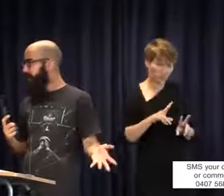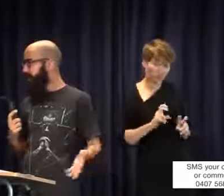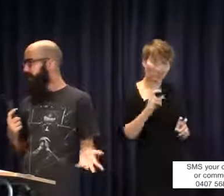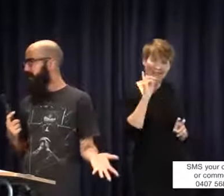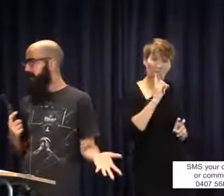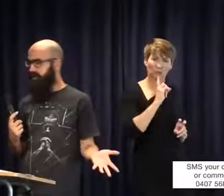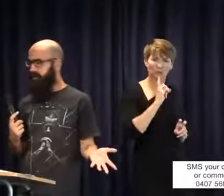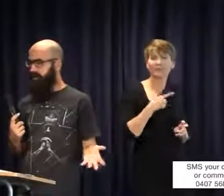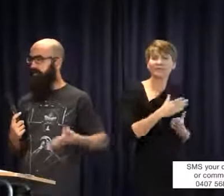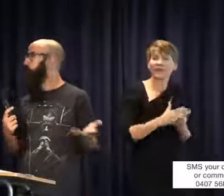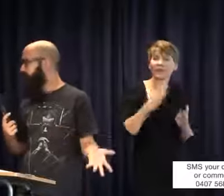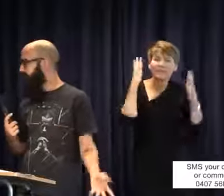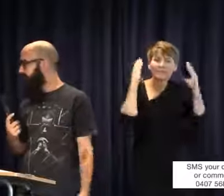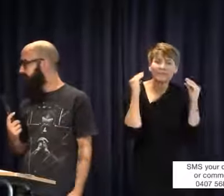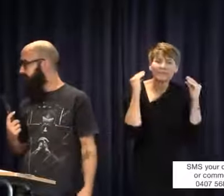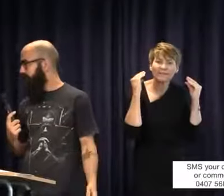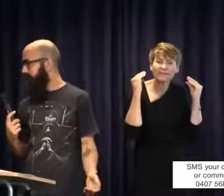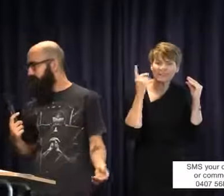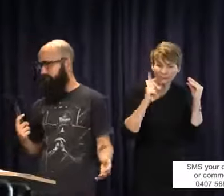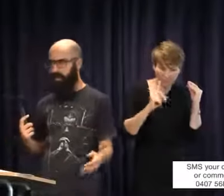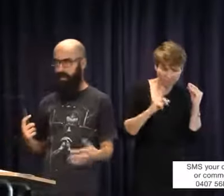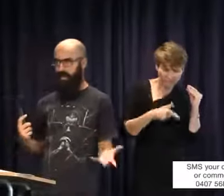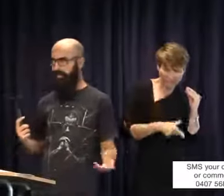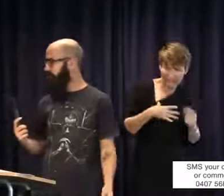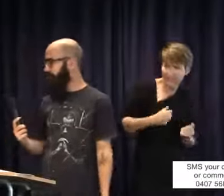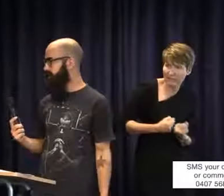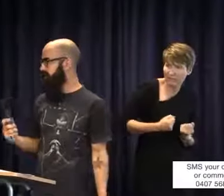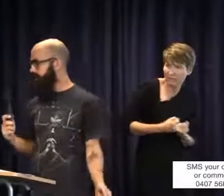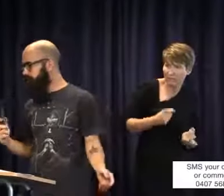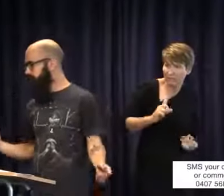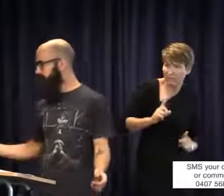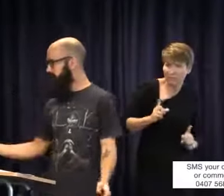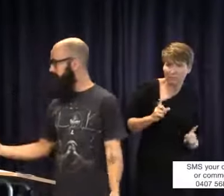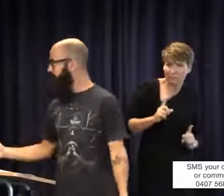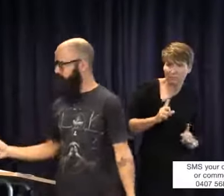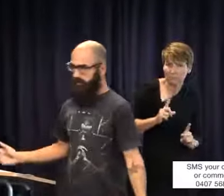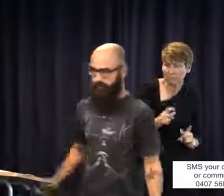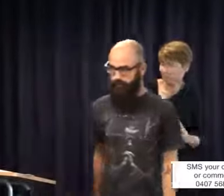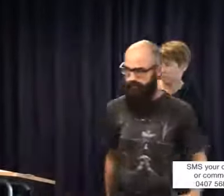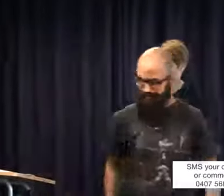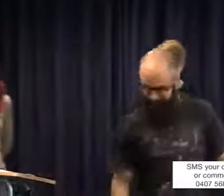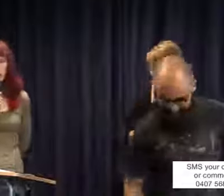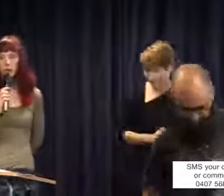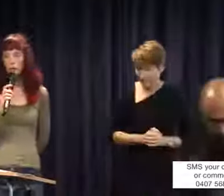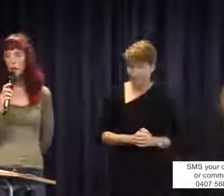support in his education? Thank you.